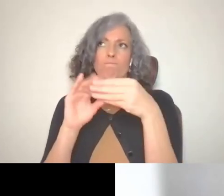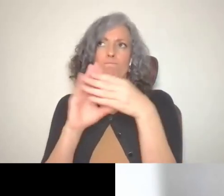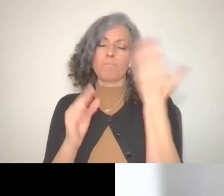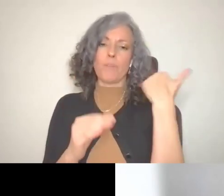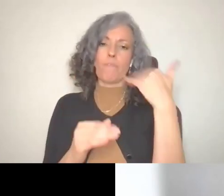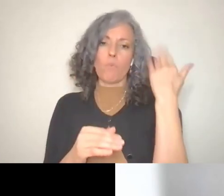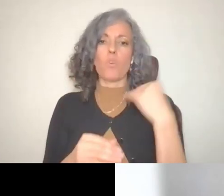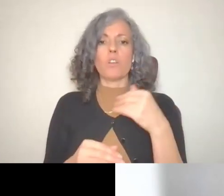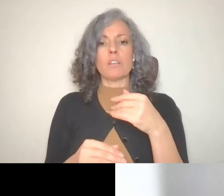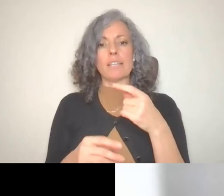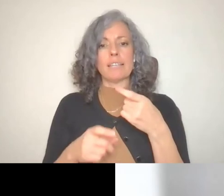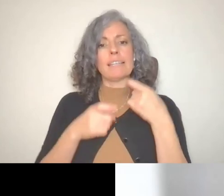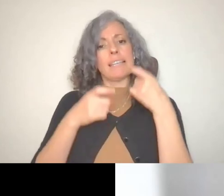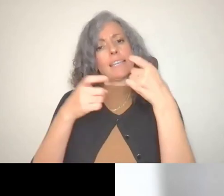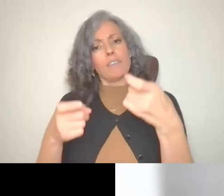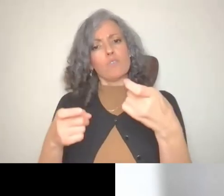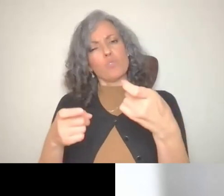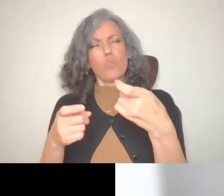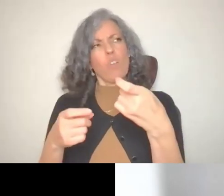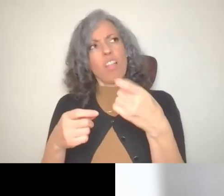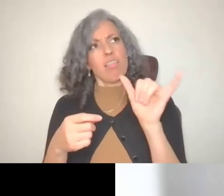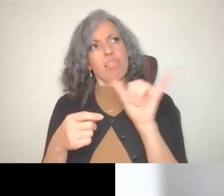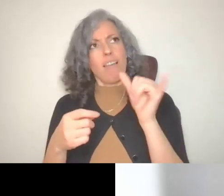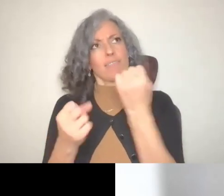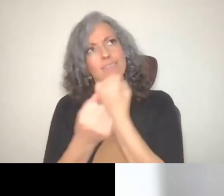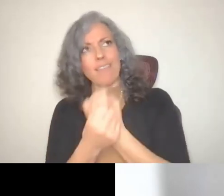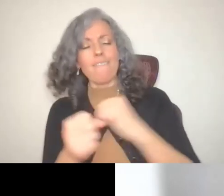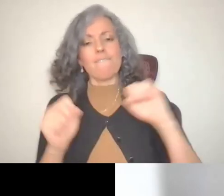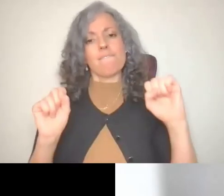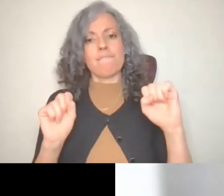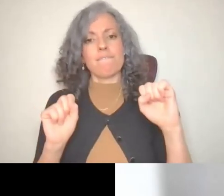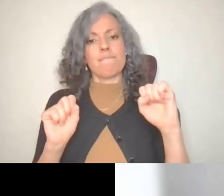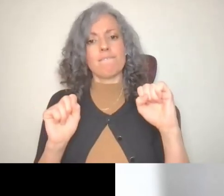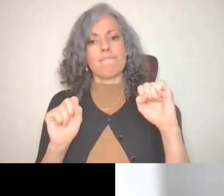sitteth dating, that and fix it security that, you know, you